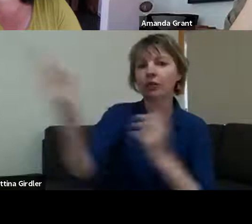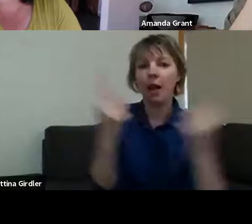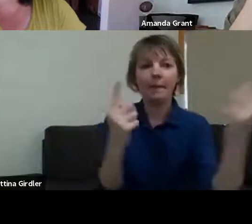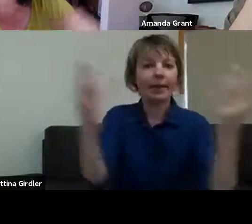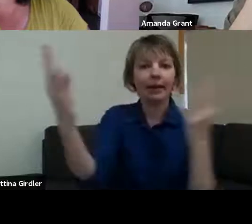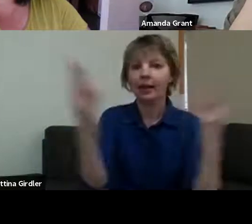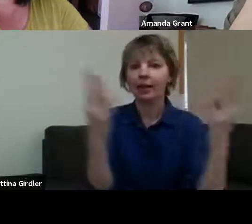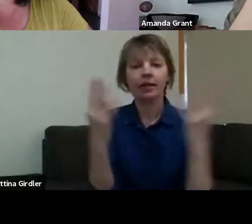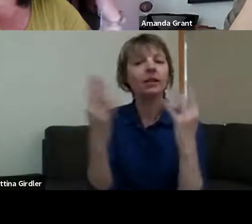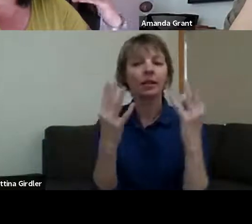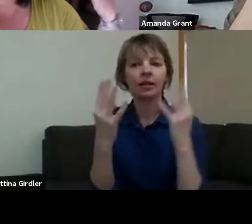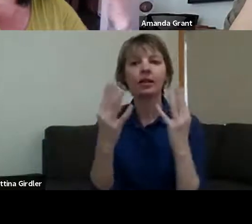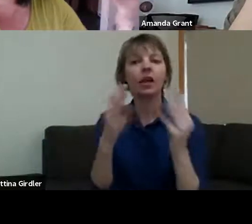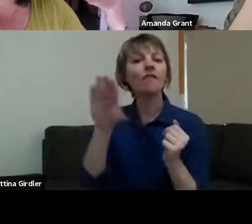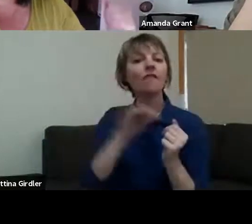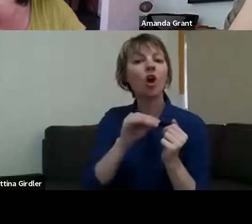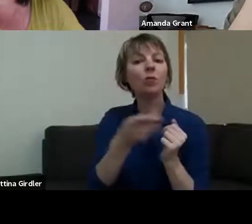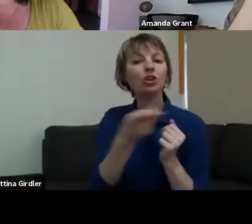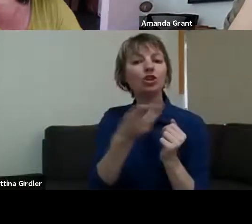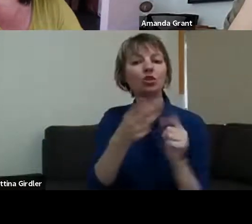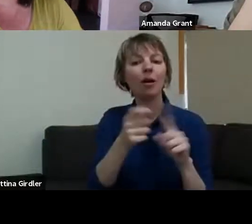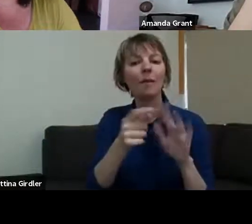sugarpines, from around there. So we automatically presumed that they